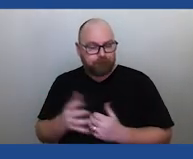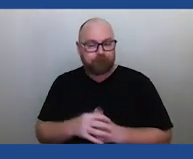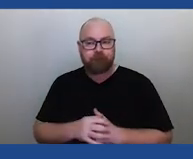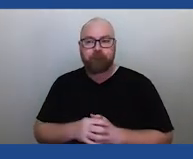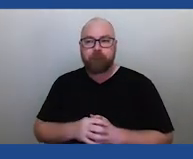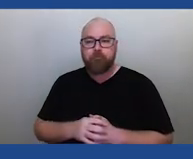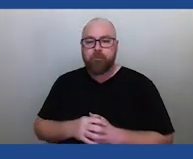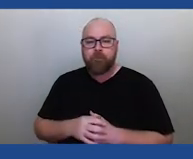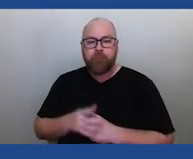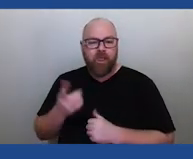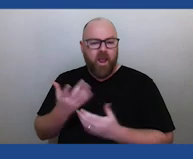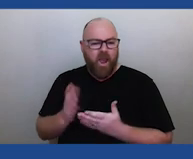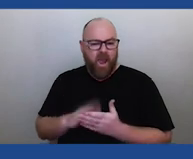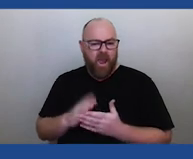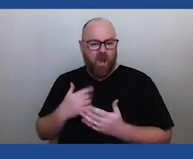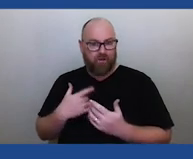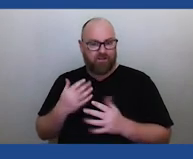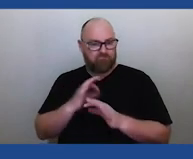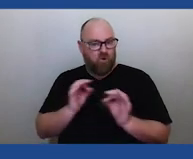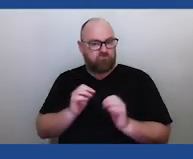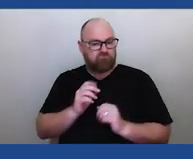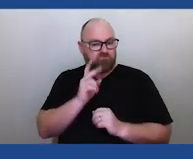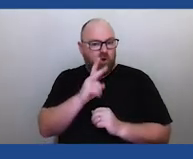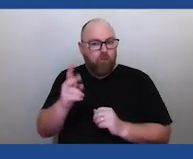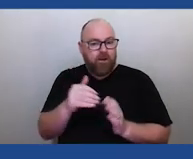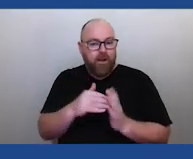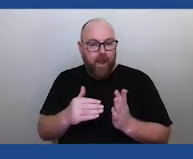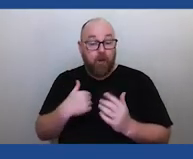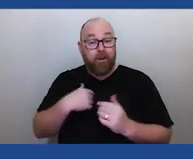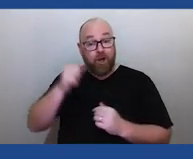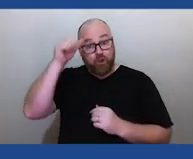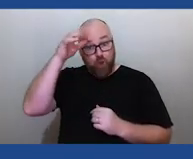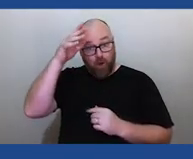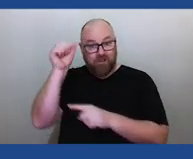it doesn't seem to be a common practice, but knowledge is still being passed down.